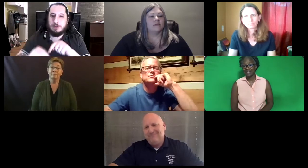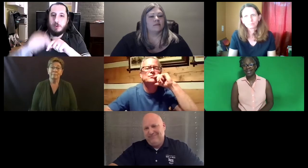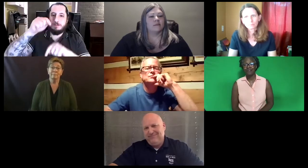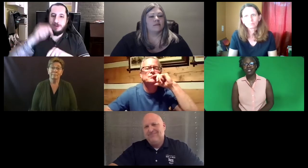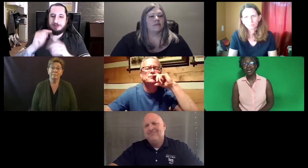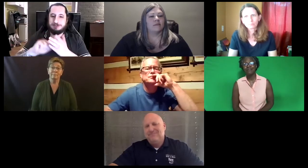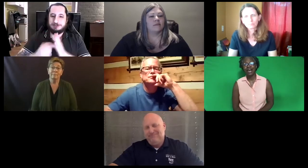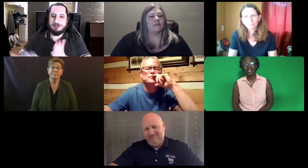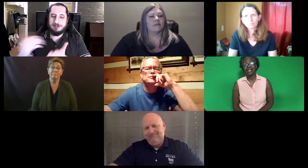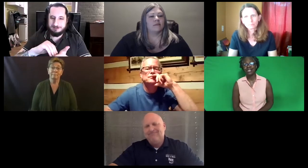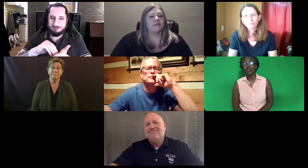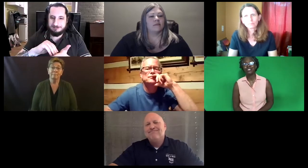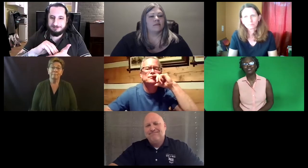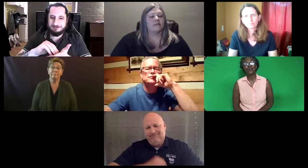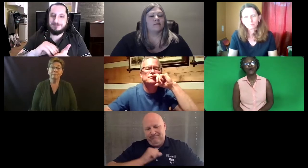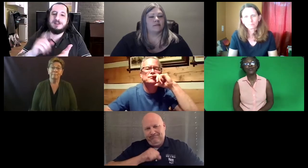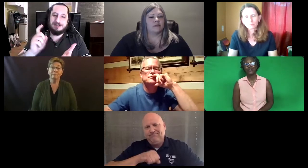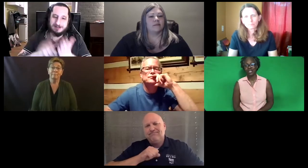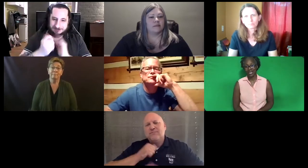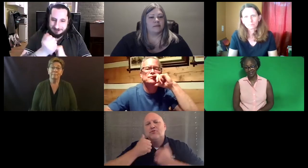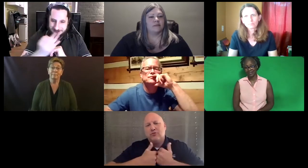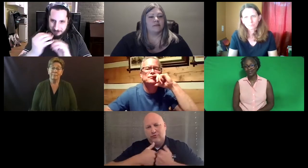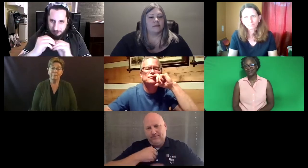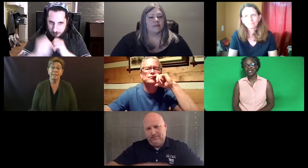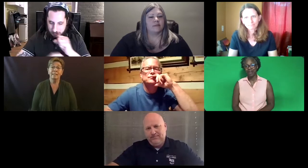And if it's not valid then you have to start all over again with the validating.